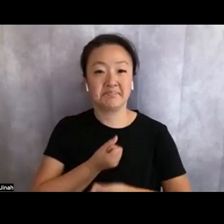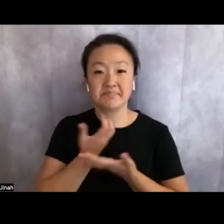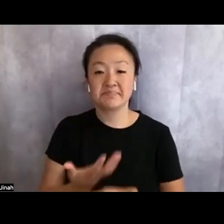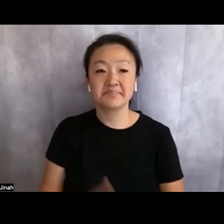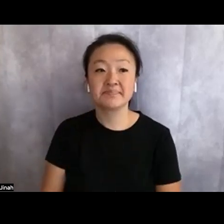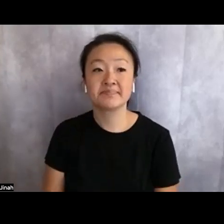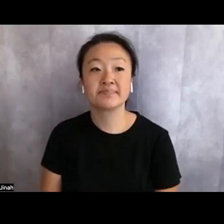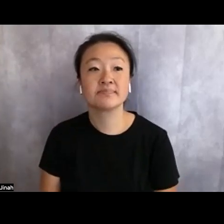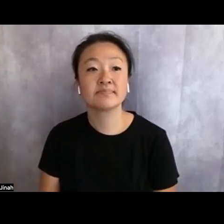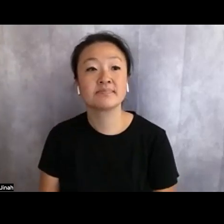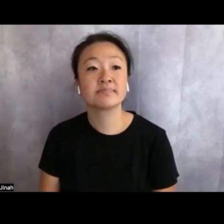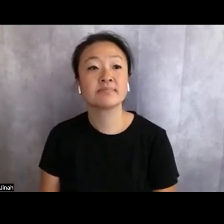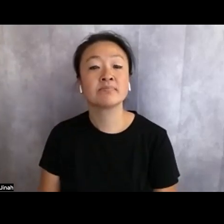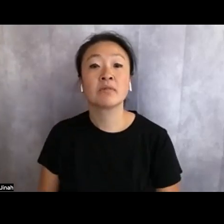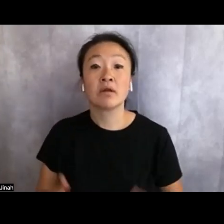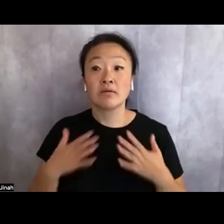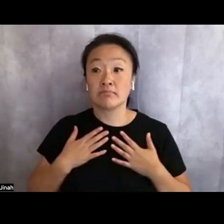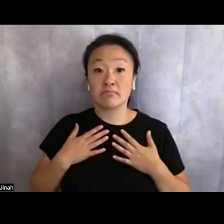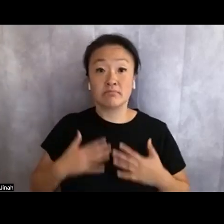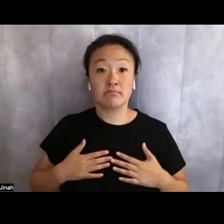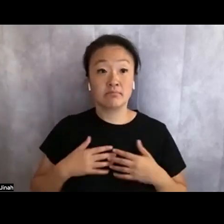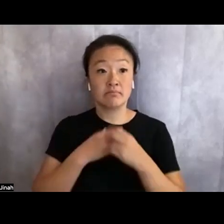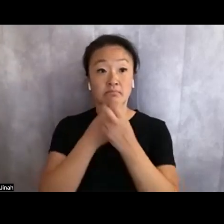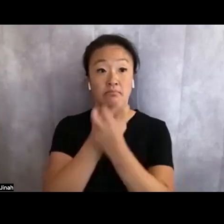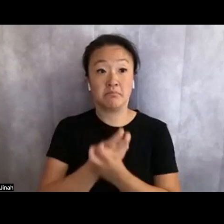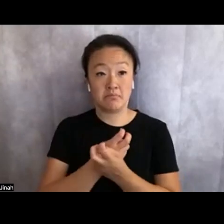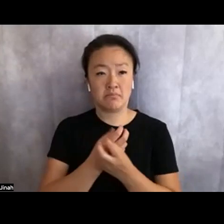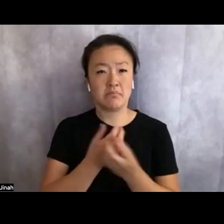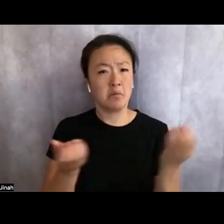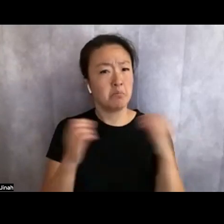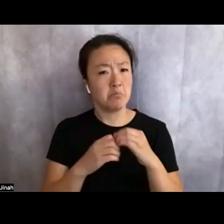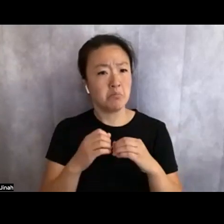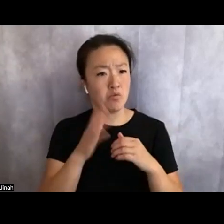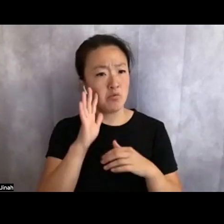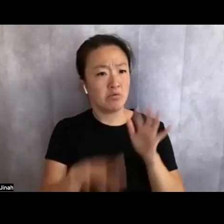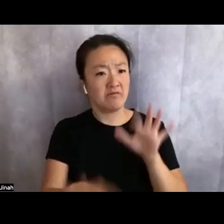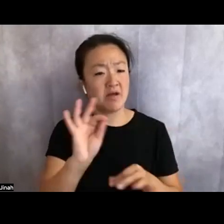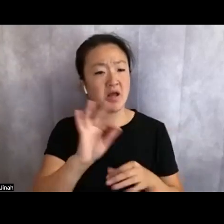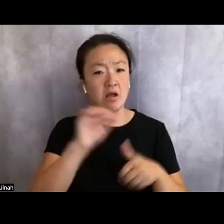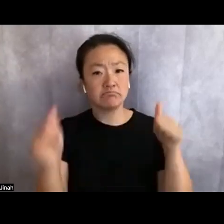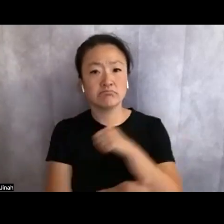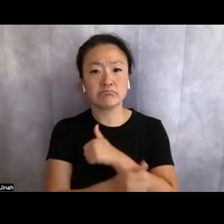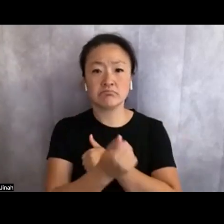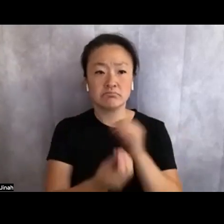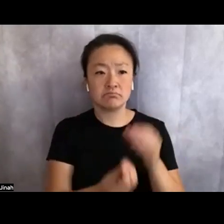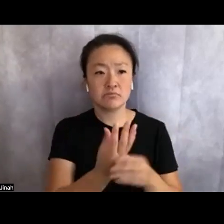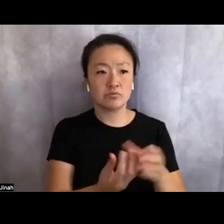More than my femurs will be found sprouting below a lilac bush. My left front tooth,